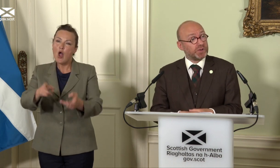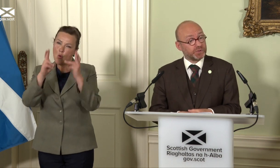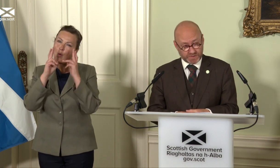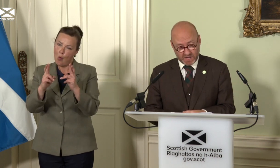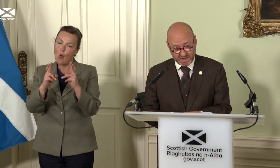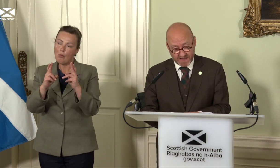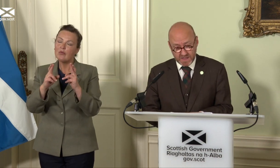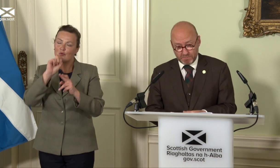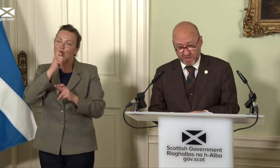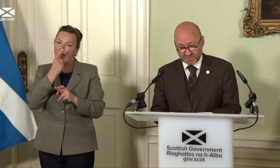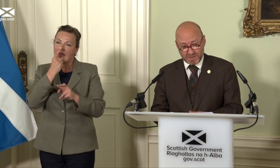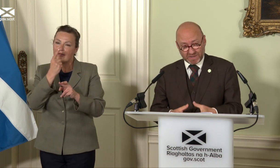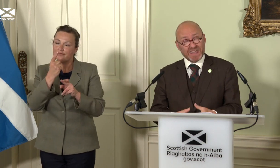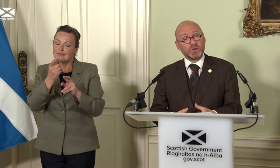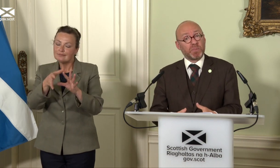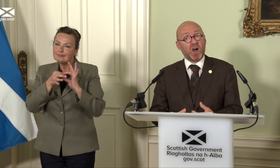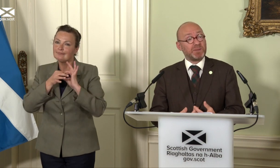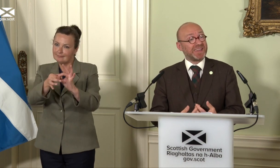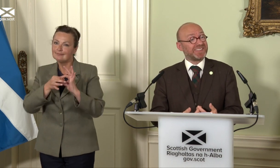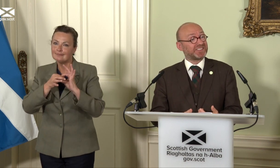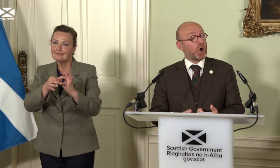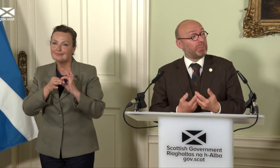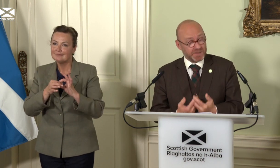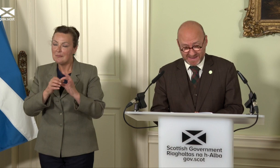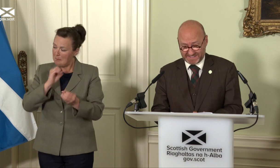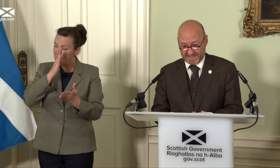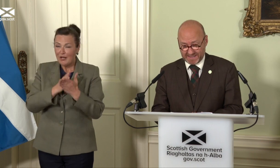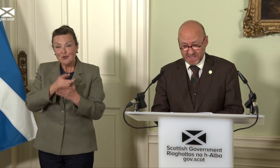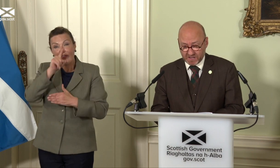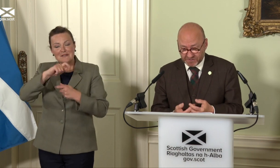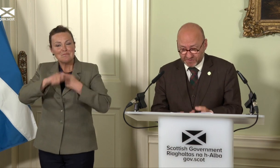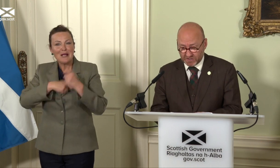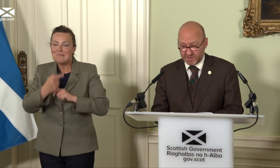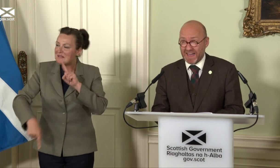us over the coming months and play your part in making this an optimistic, constructive and